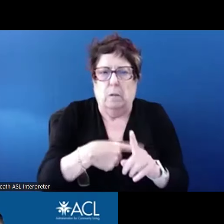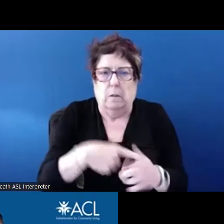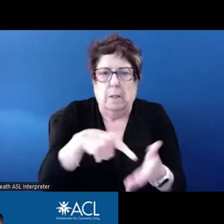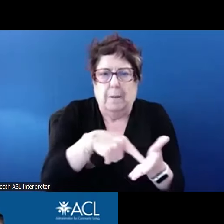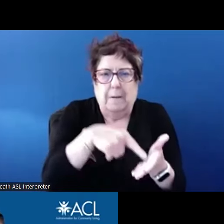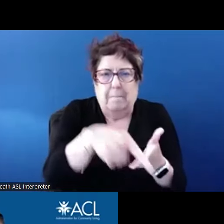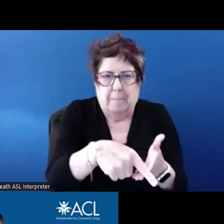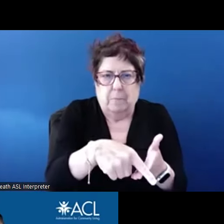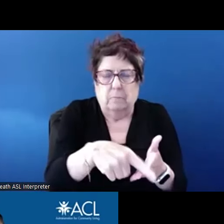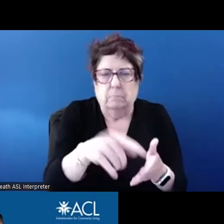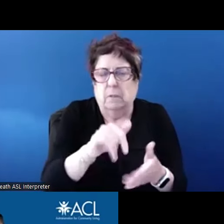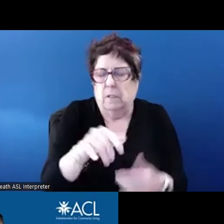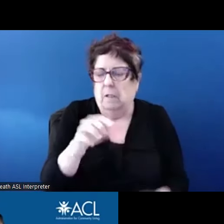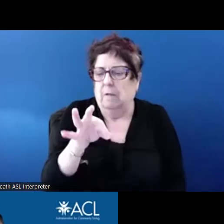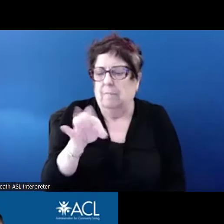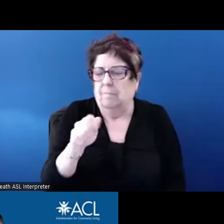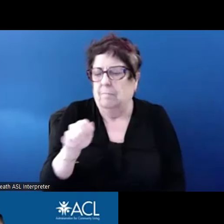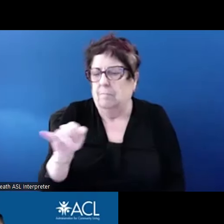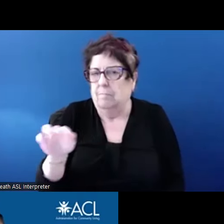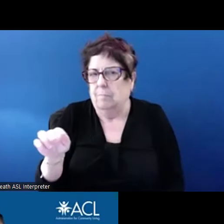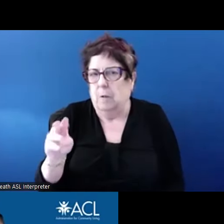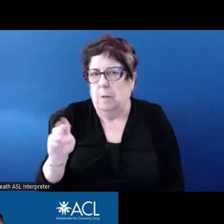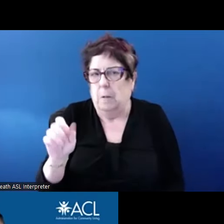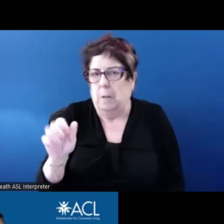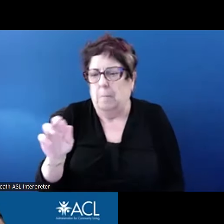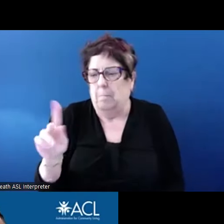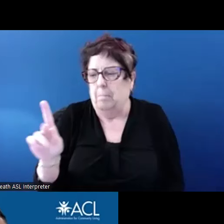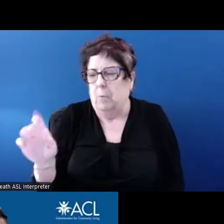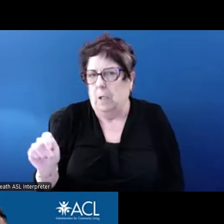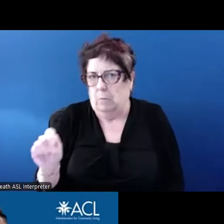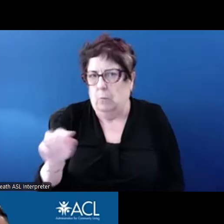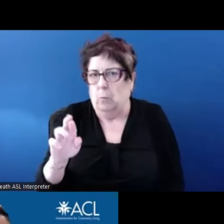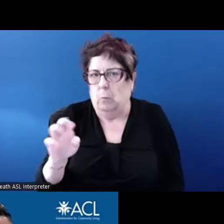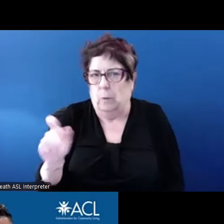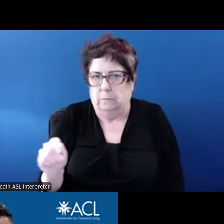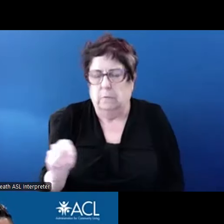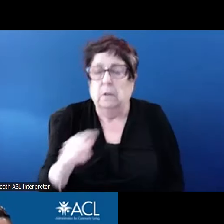rent and in some cases above that where they have flexibility to go above fair market rent